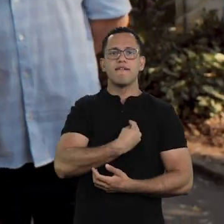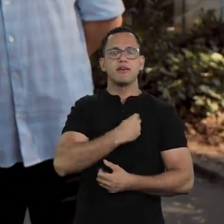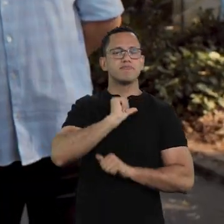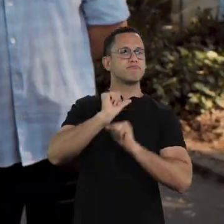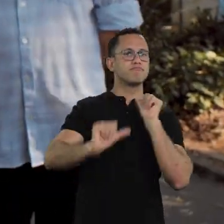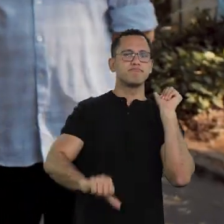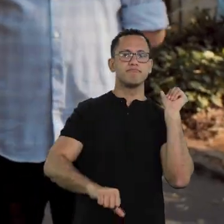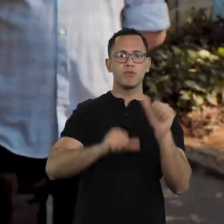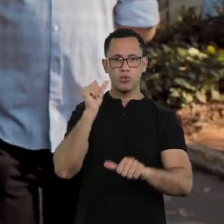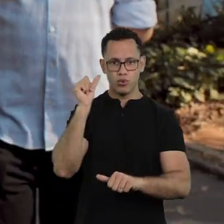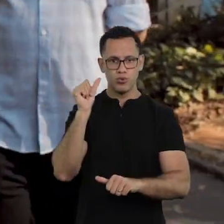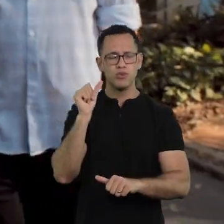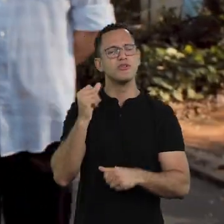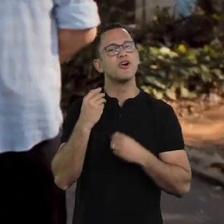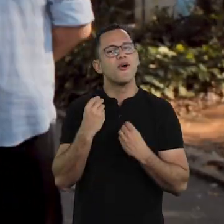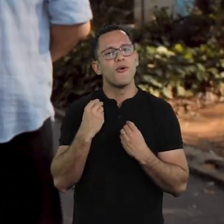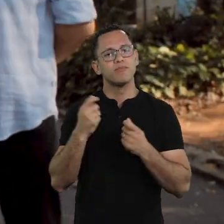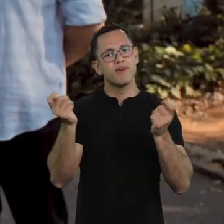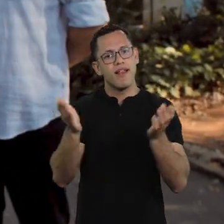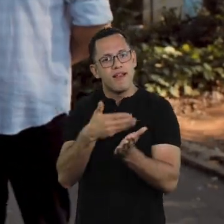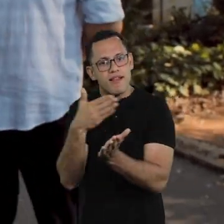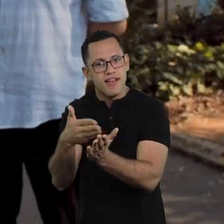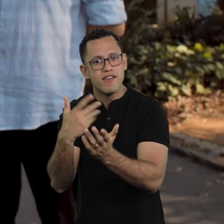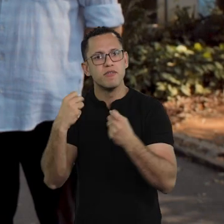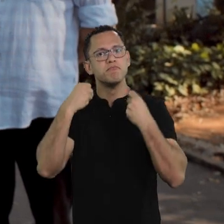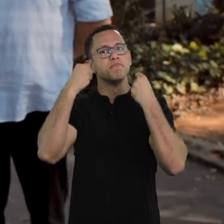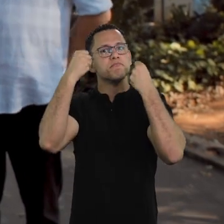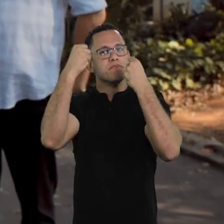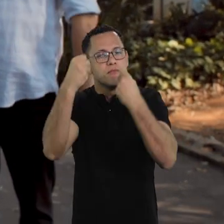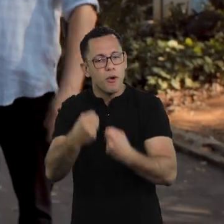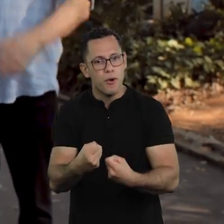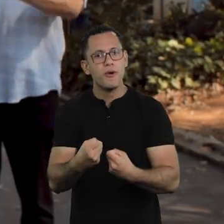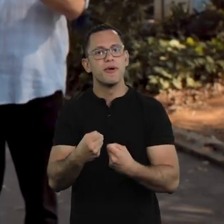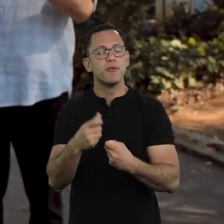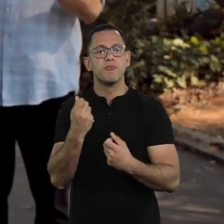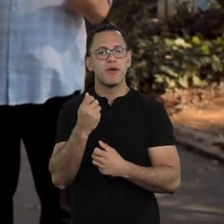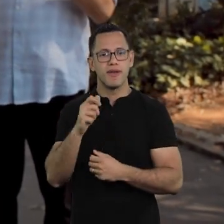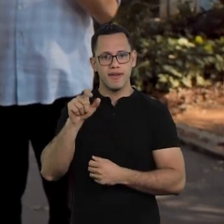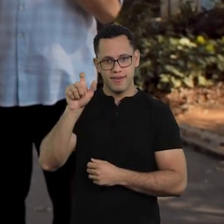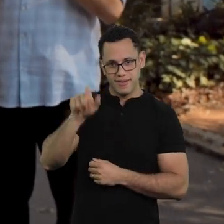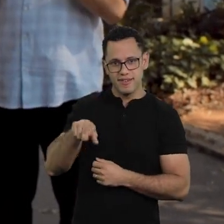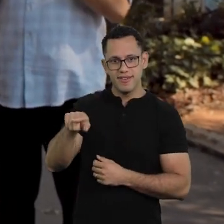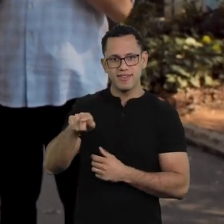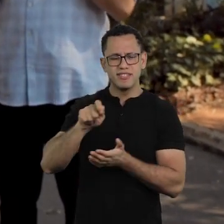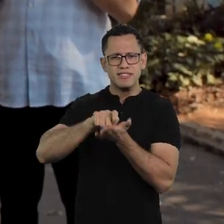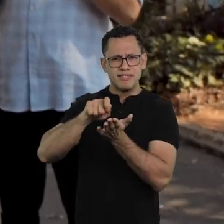And I thought, "man, check the power of poetry and books"... Because some poems by Augusto,